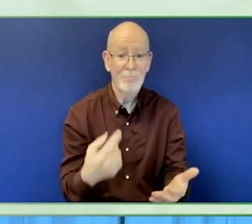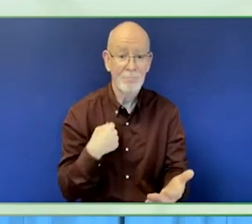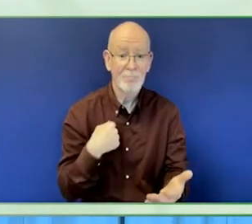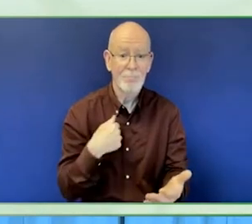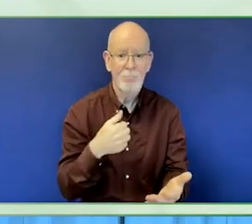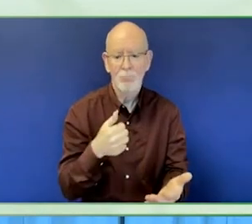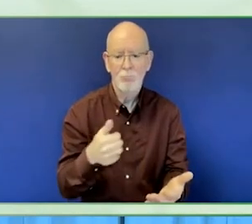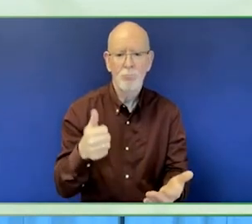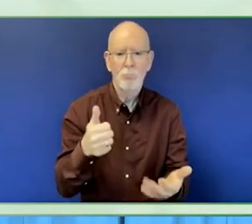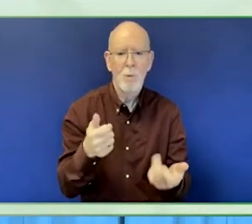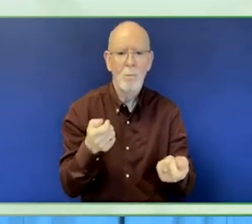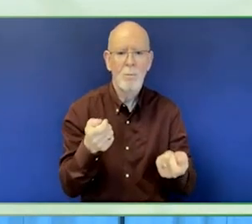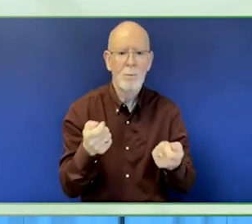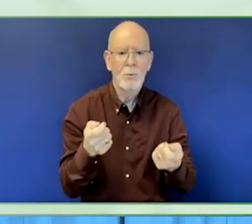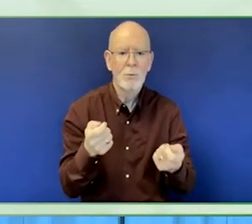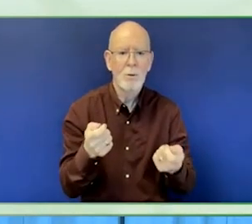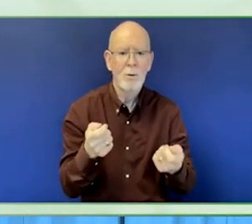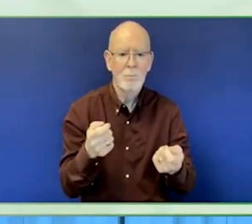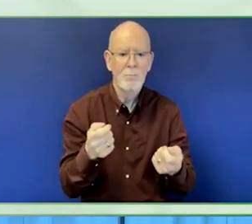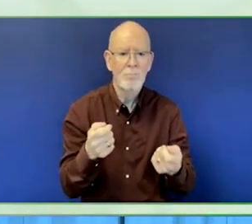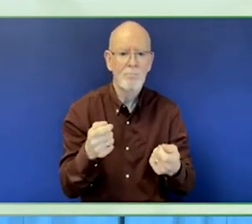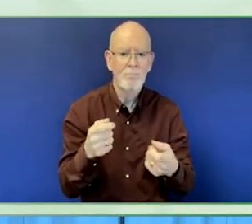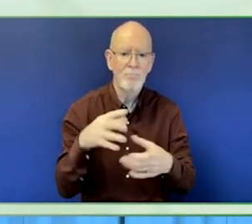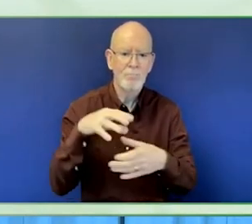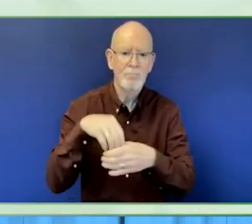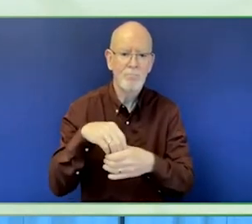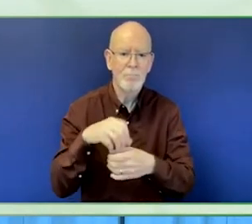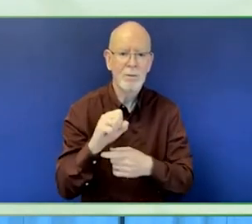Today I'm wearing a green jacket. With a red blouse.